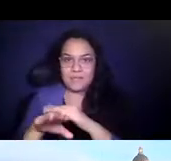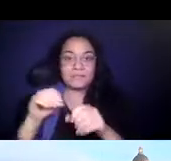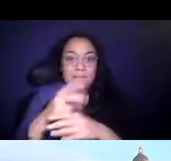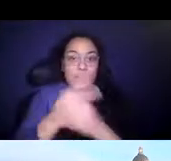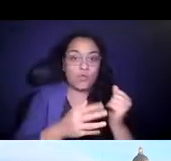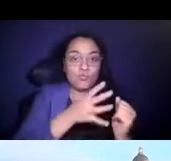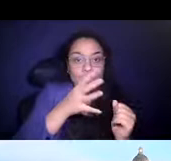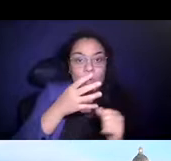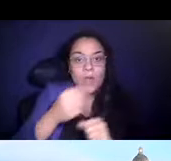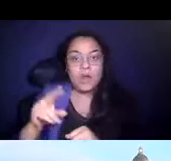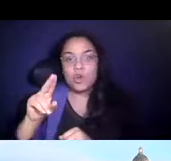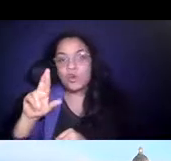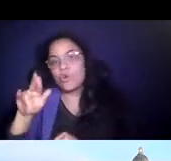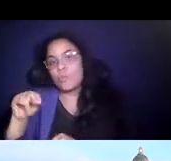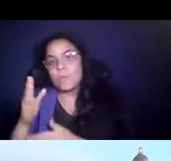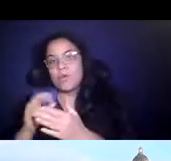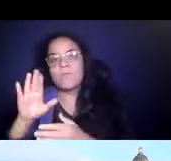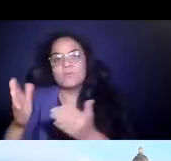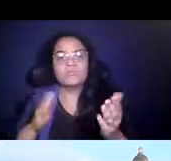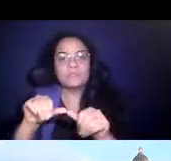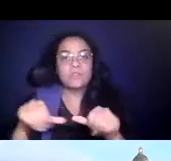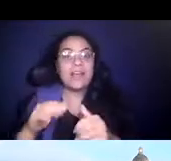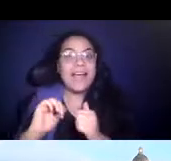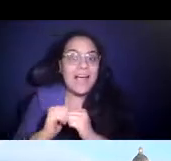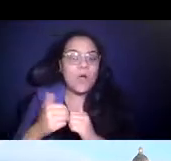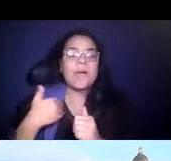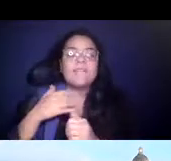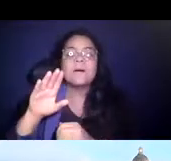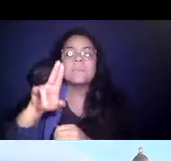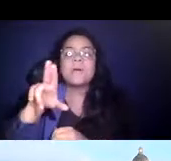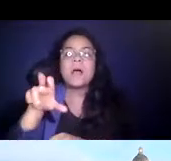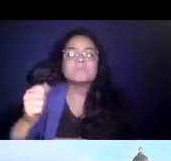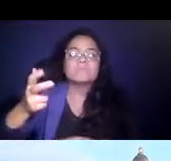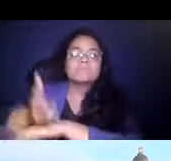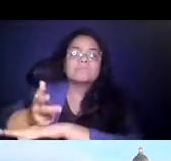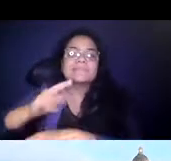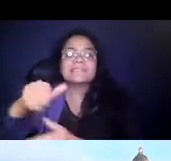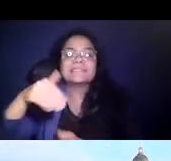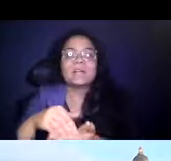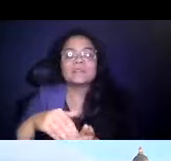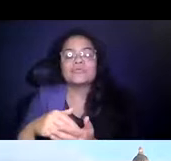14:28:13 parts of their service area by staging buses at central locations as Wi-Fi hot spots.